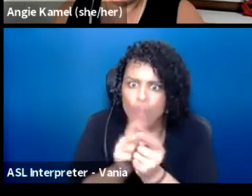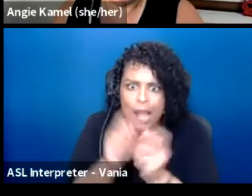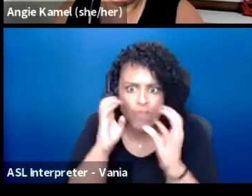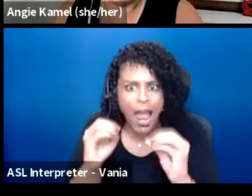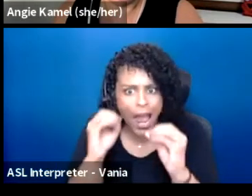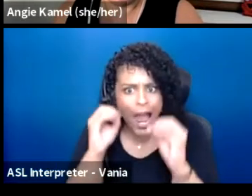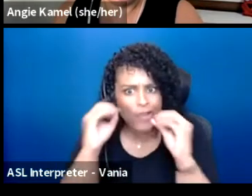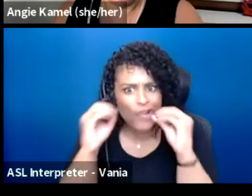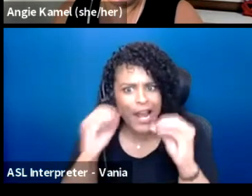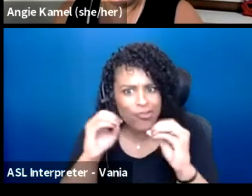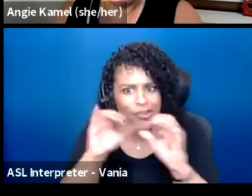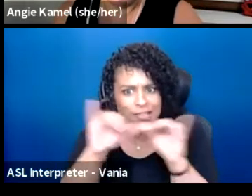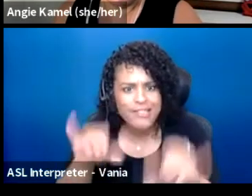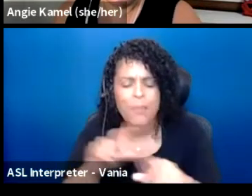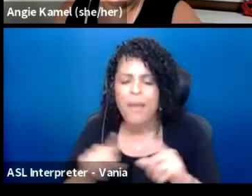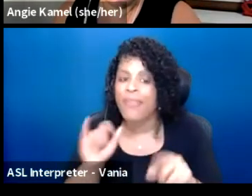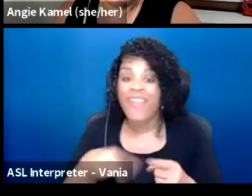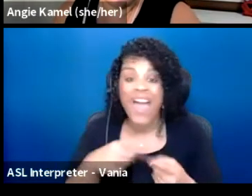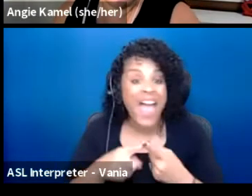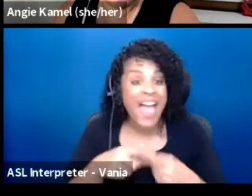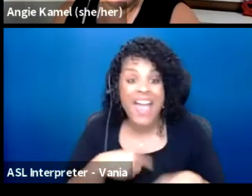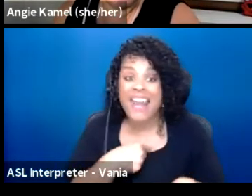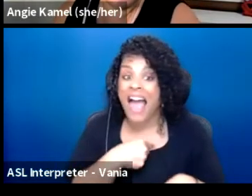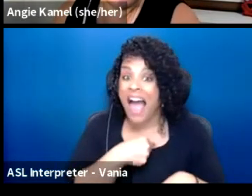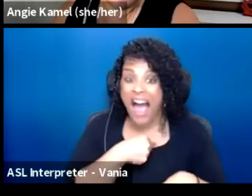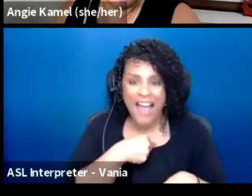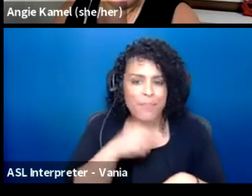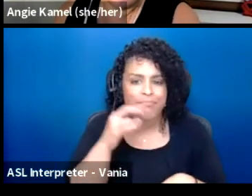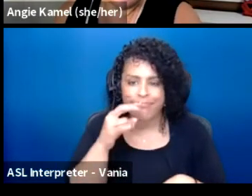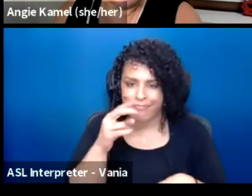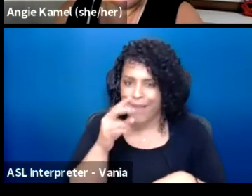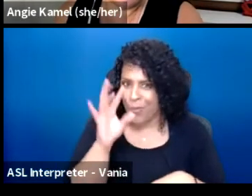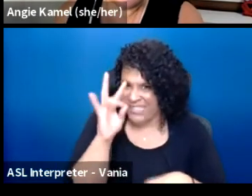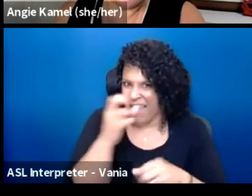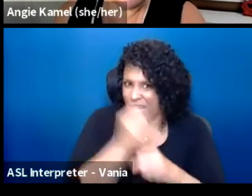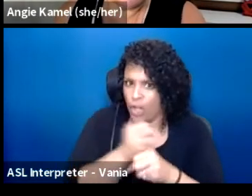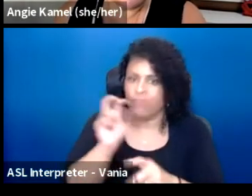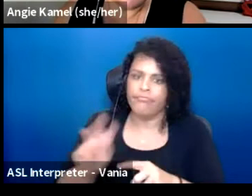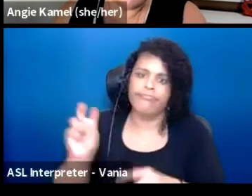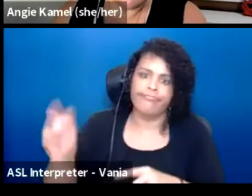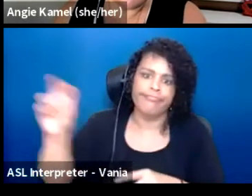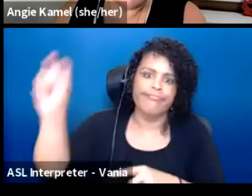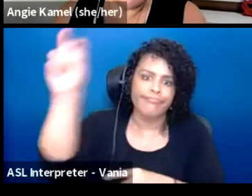Then I spent seven years touring the whole country as an educator theater artists